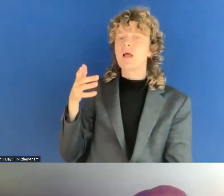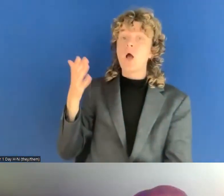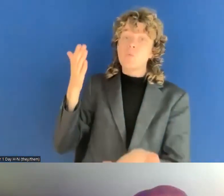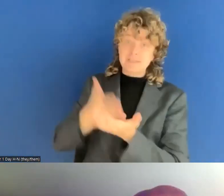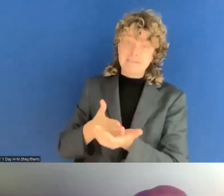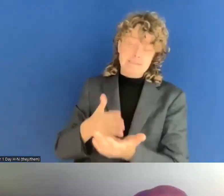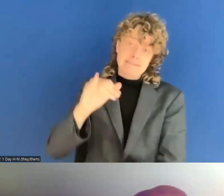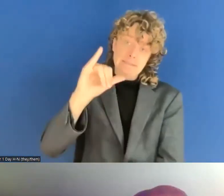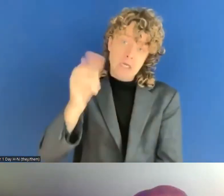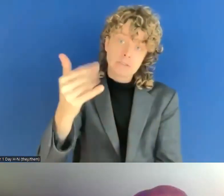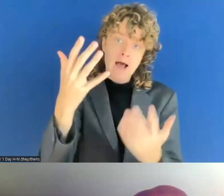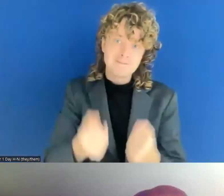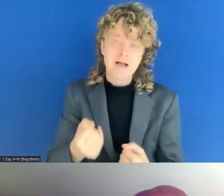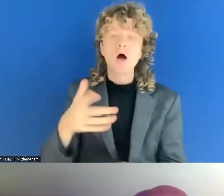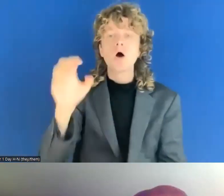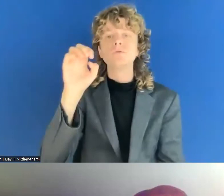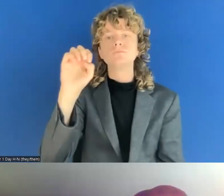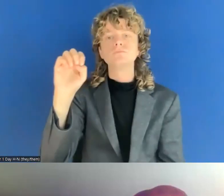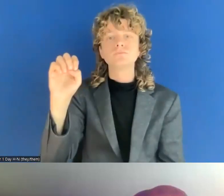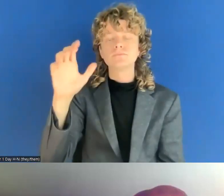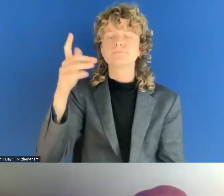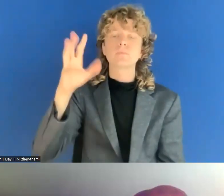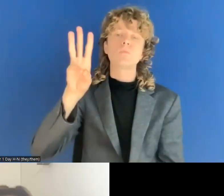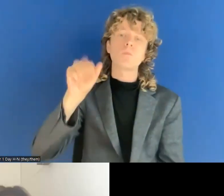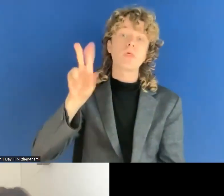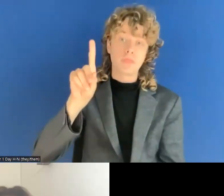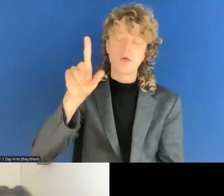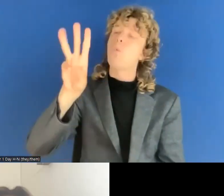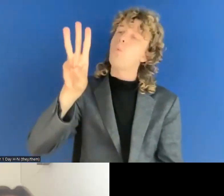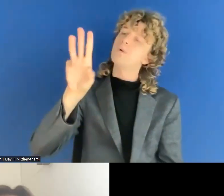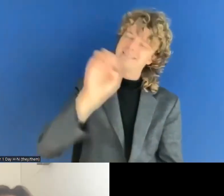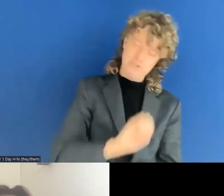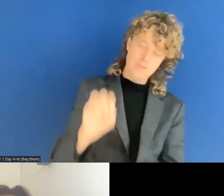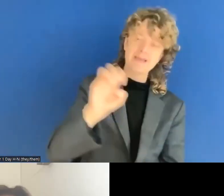is what is called an implementing act, that has a template for the accessibility statement.